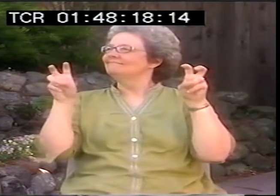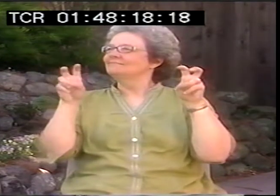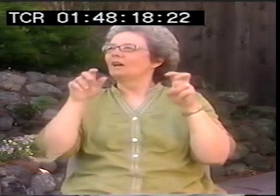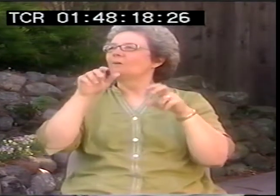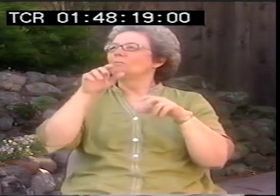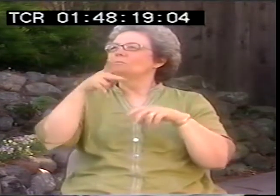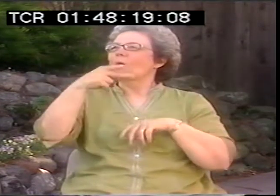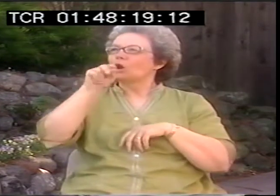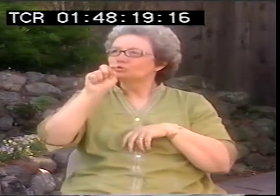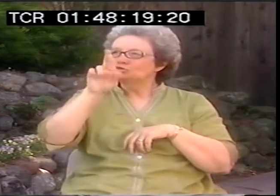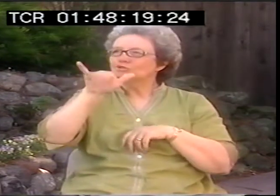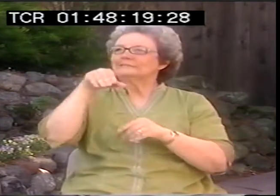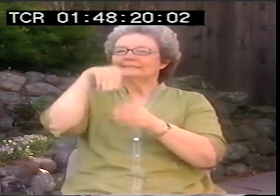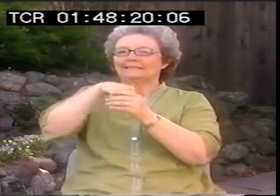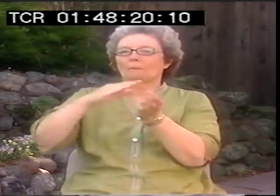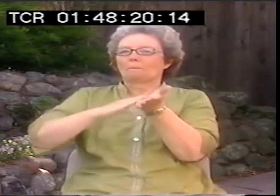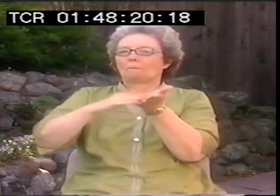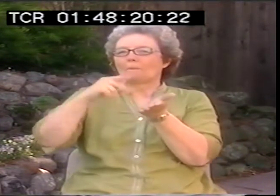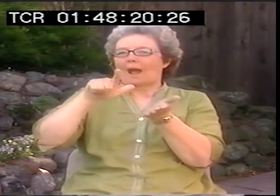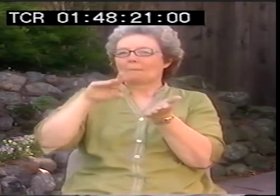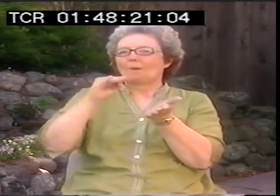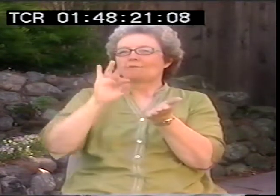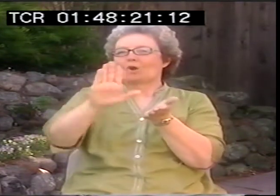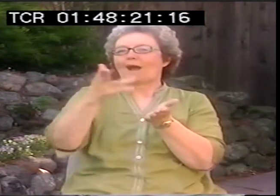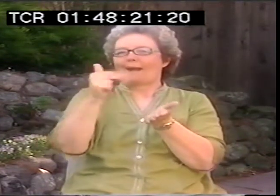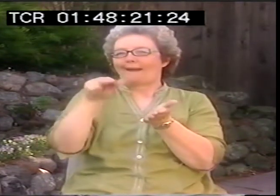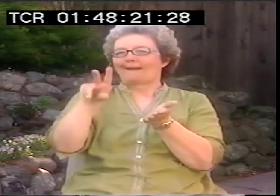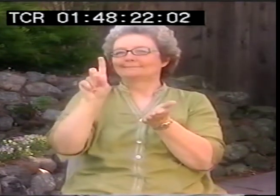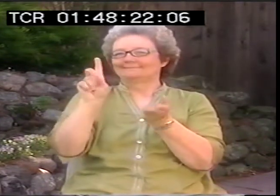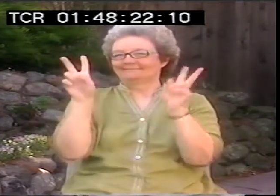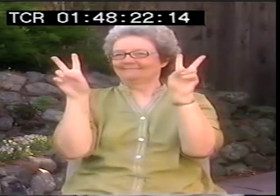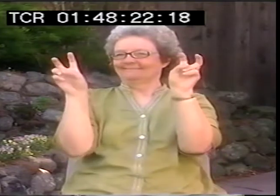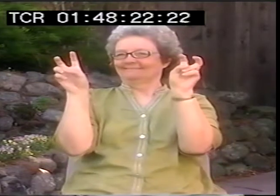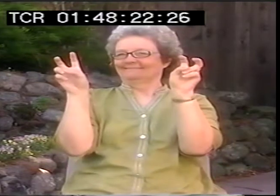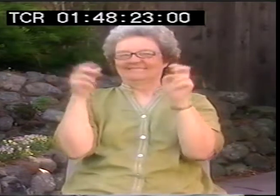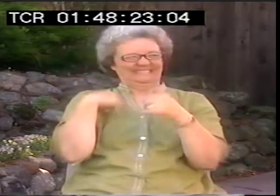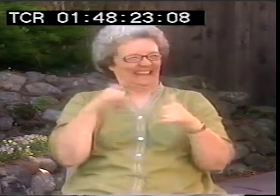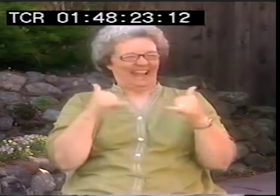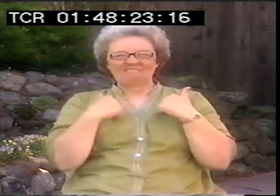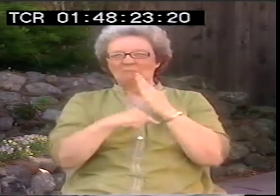to host this weekend workshop. It was in northern Indiana.